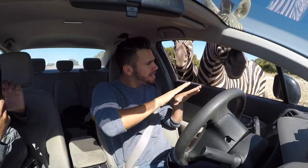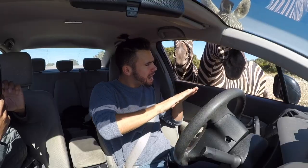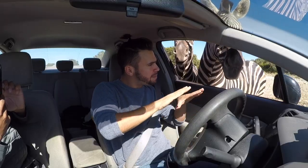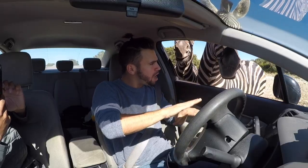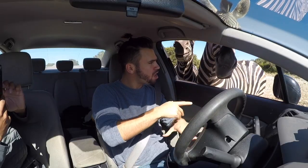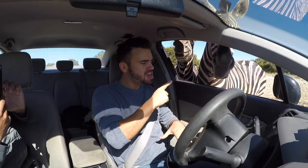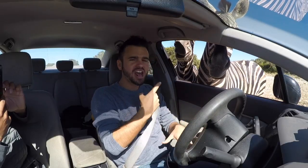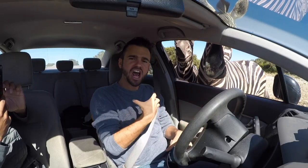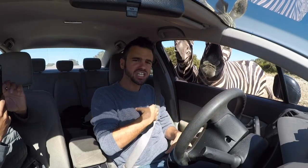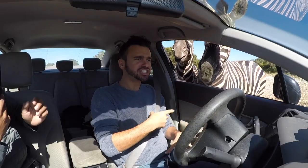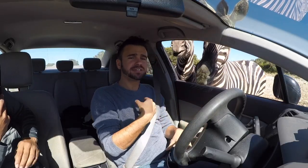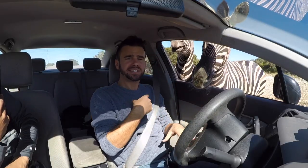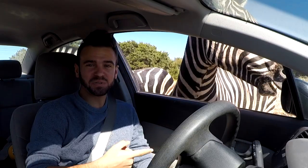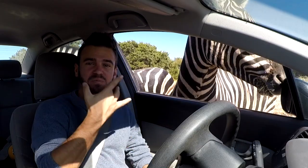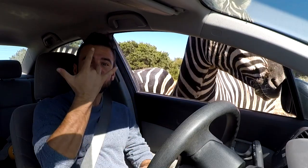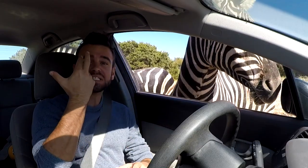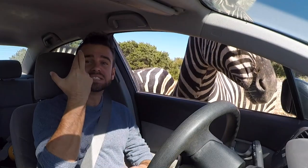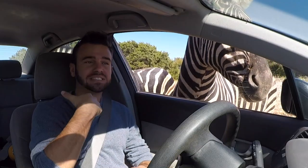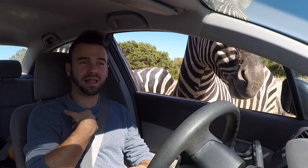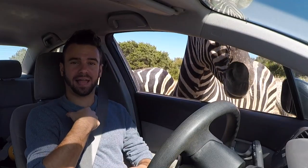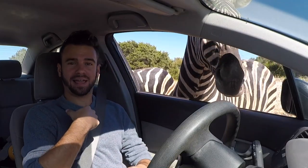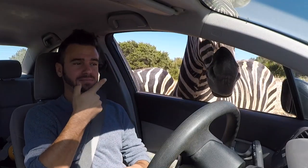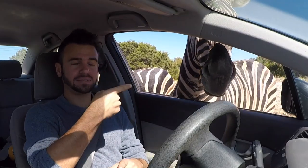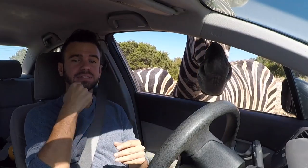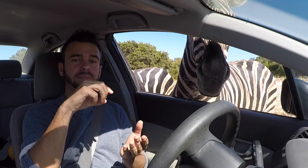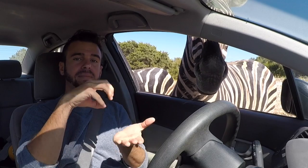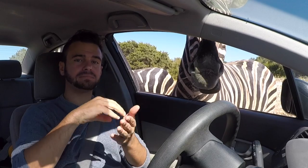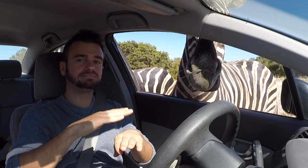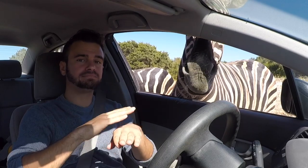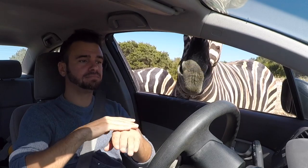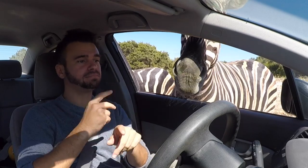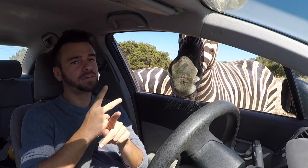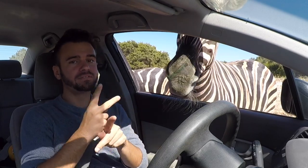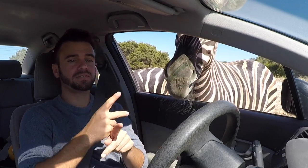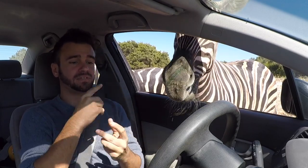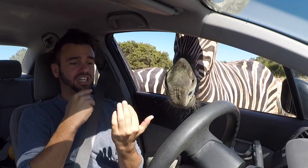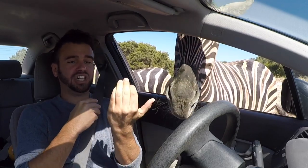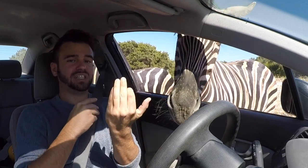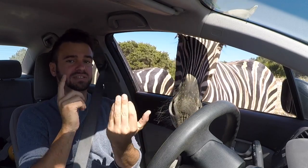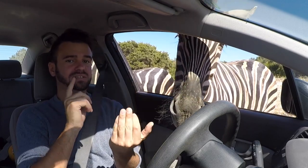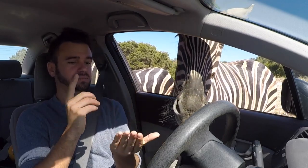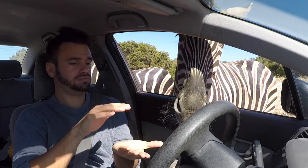Calm down! They must be starving! Getting a bite from them is the reason I'm scared a bit.